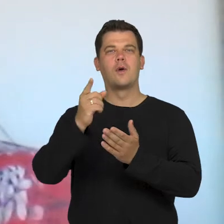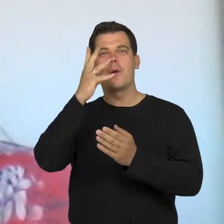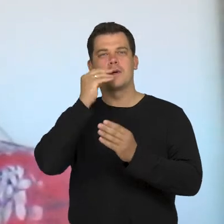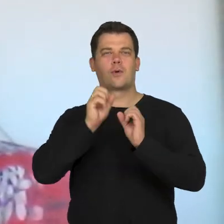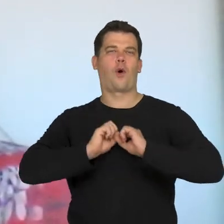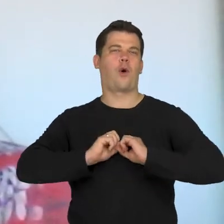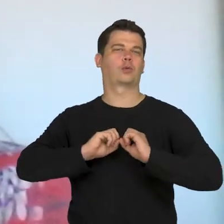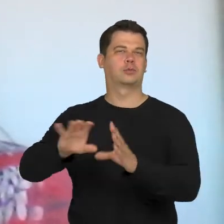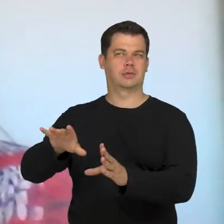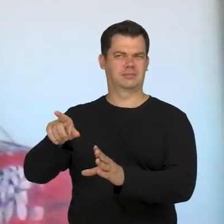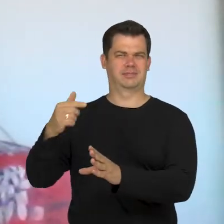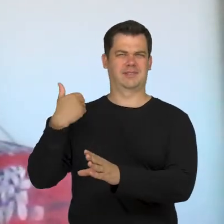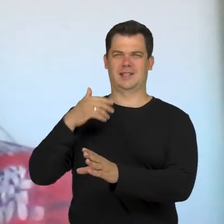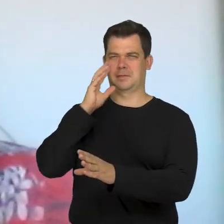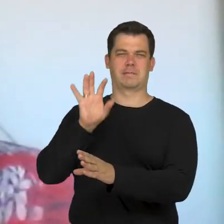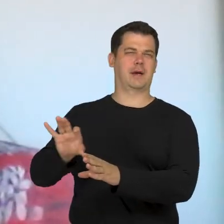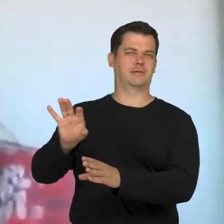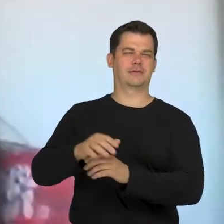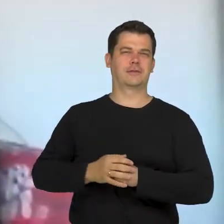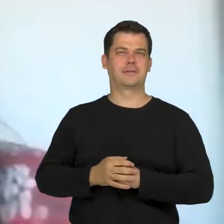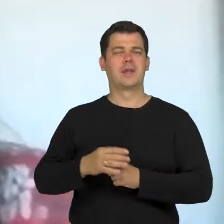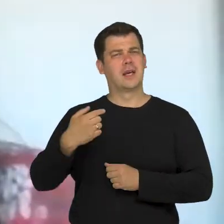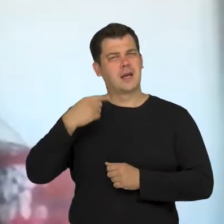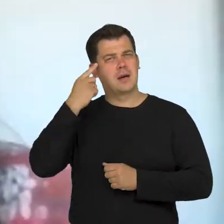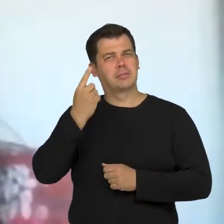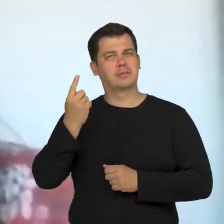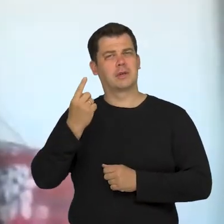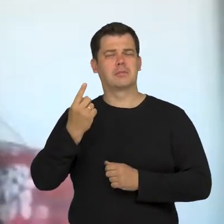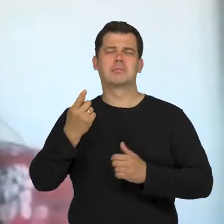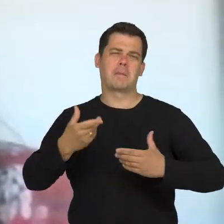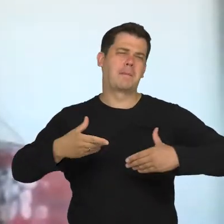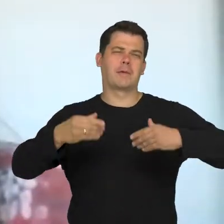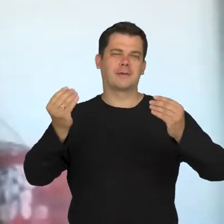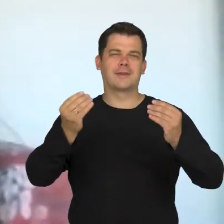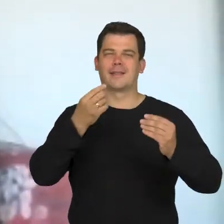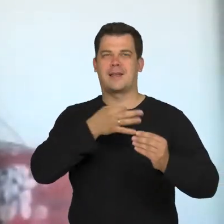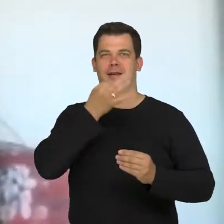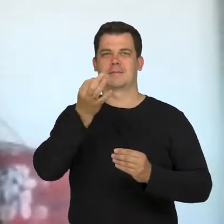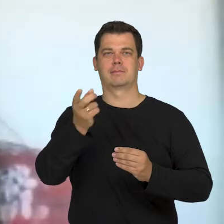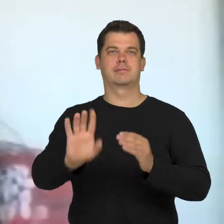That which we don't want to look at. Let's start with something easy. I will start with introducing you